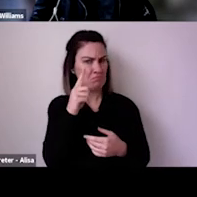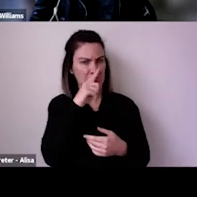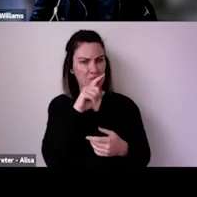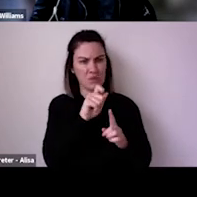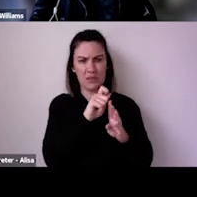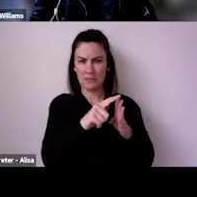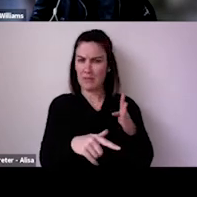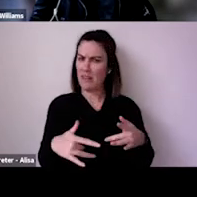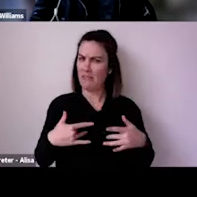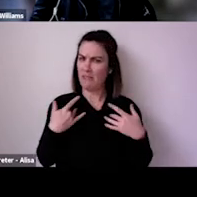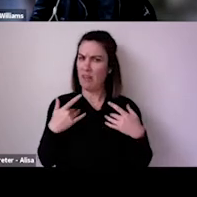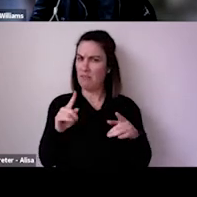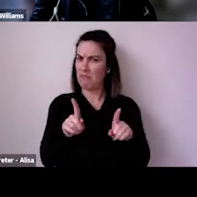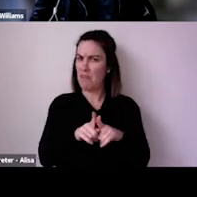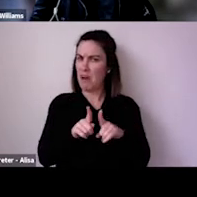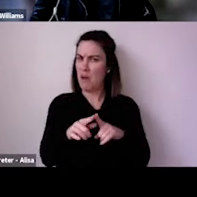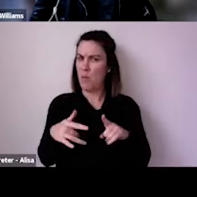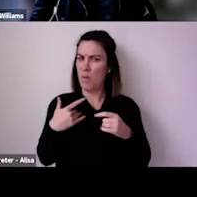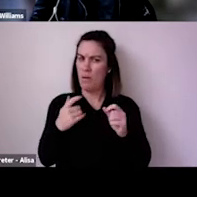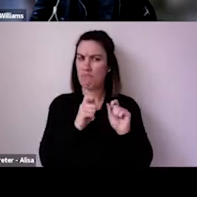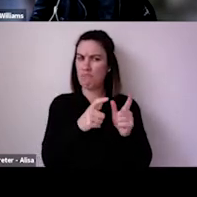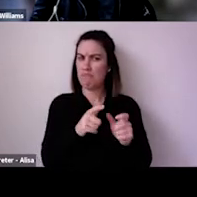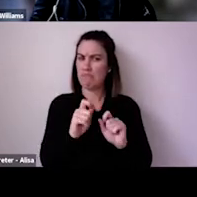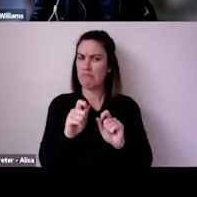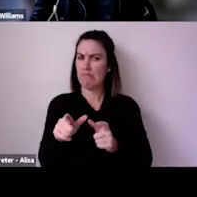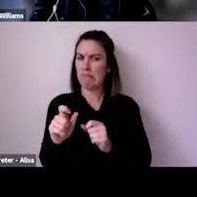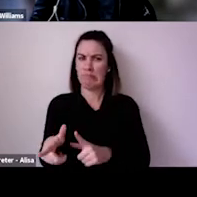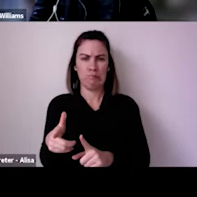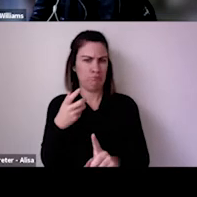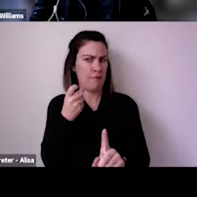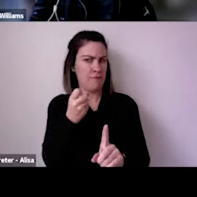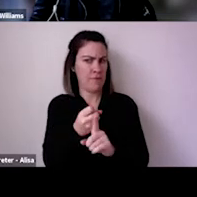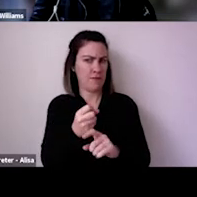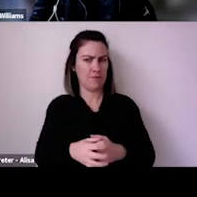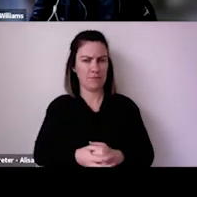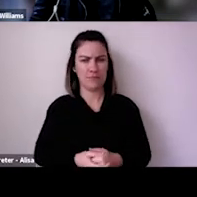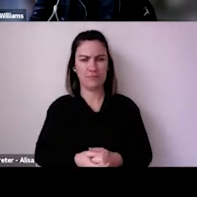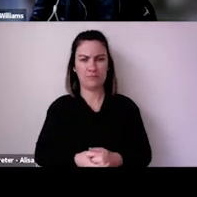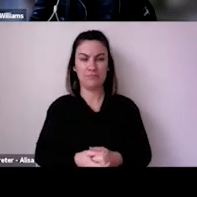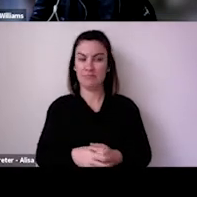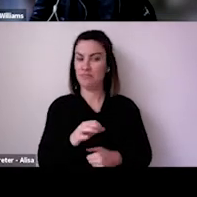later, but we also you have to add to the vaccine the millions of people in our country